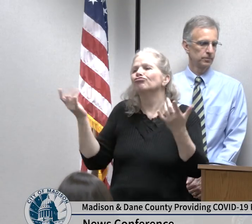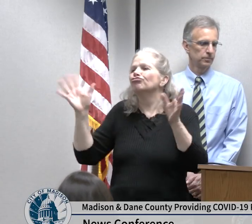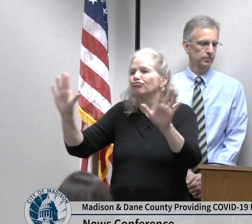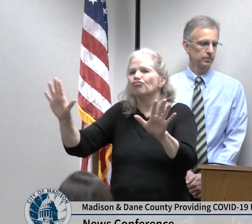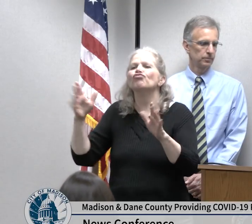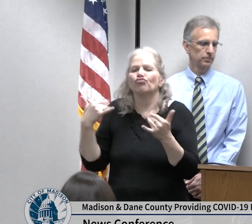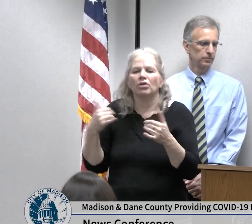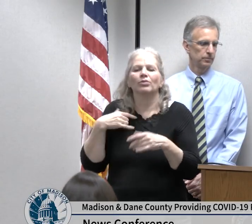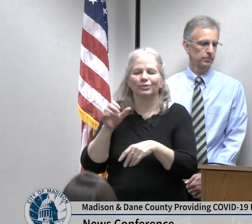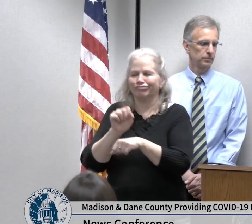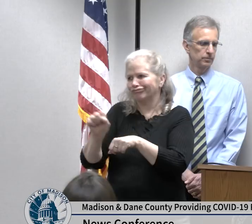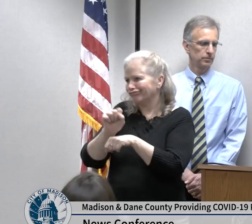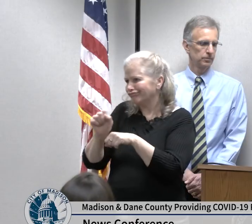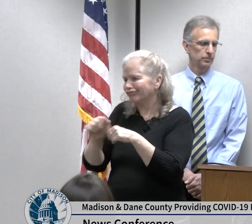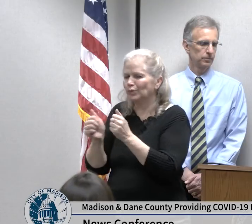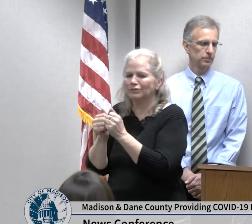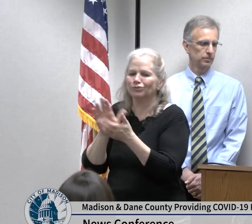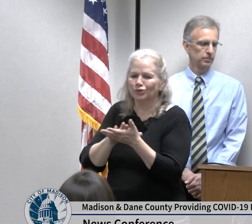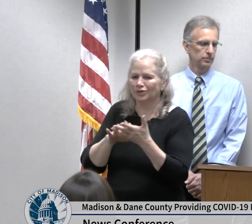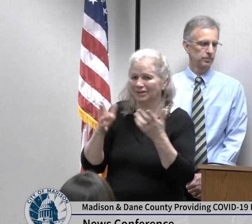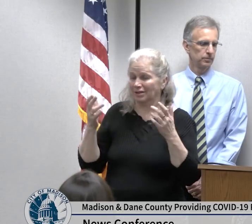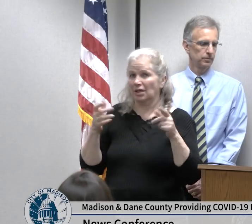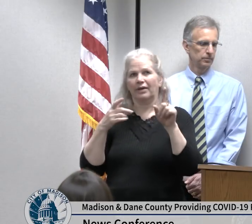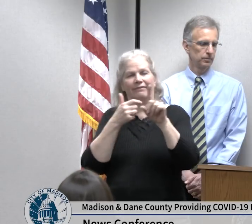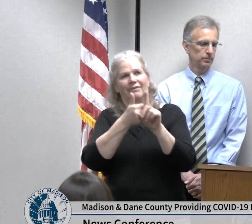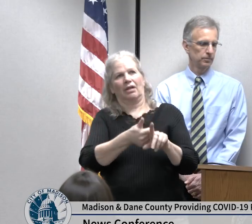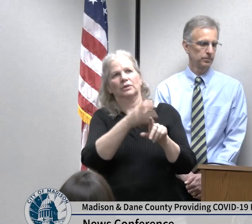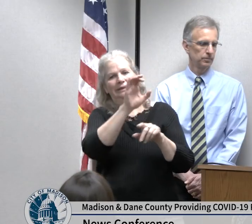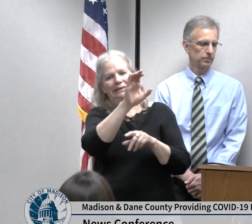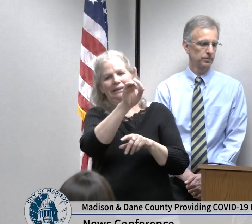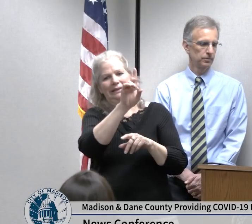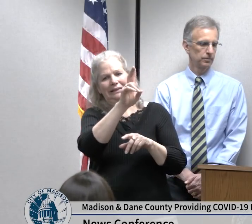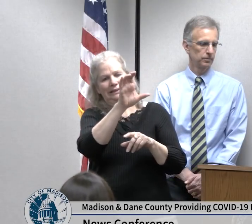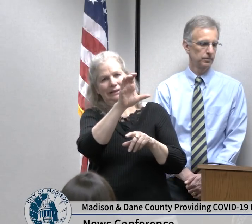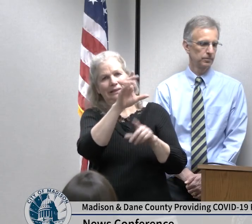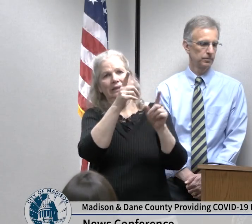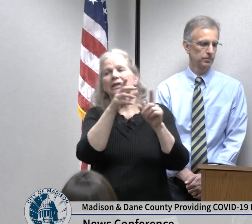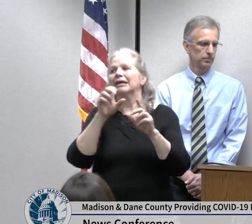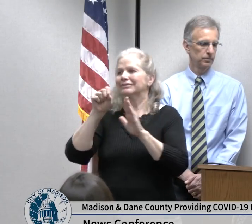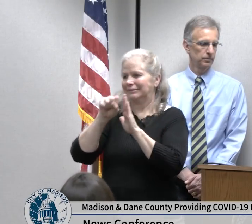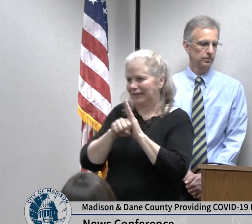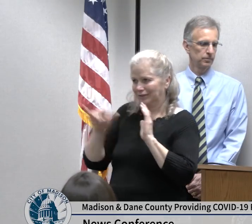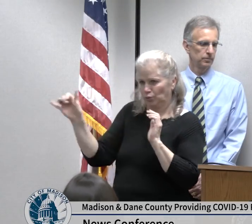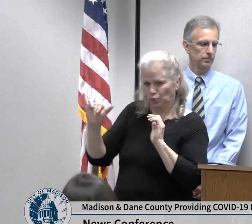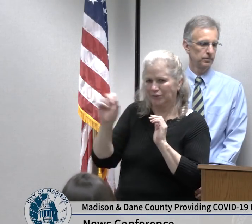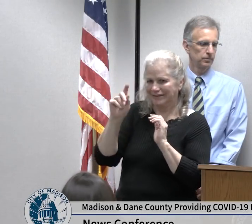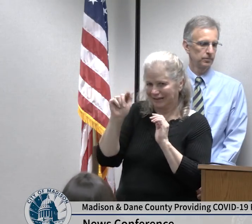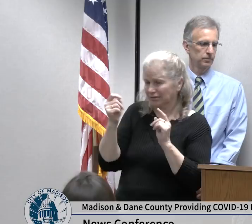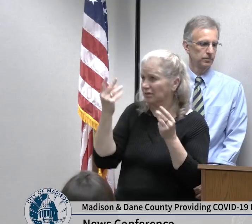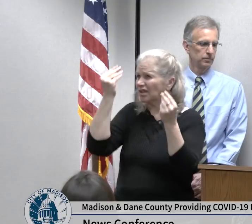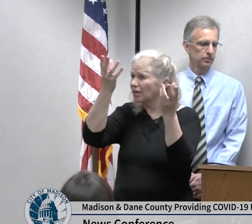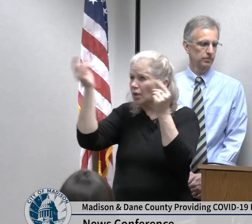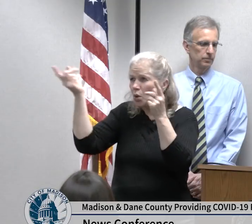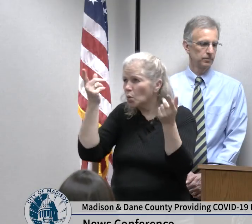at the CDC guidance and working with the state so that we can provide more concrete information once we get to a place where we think that that is an